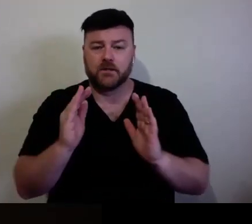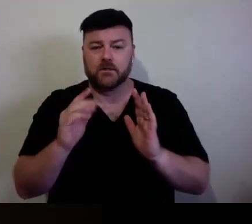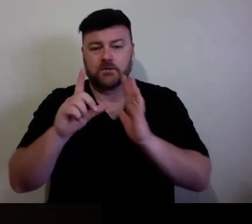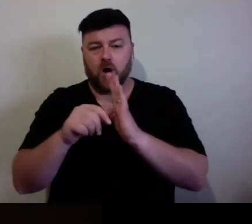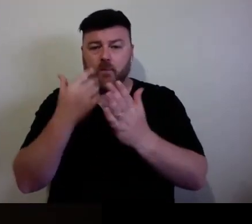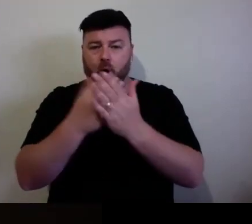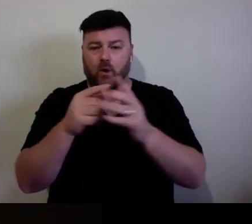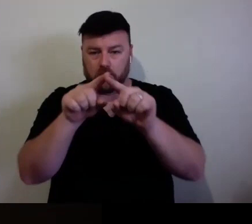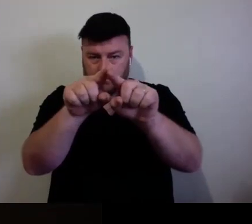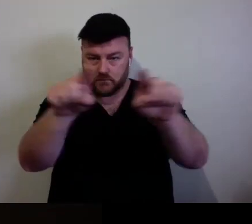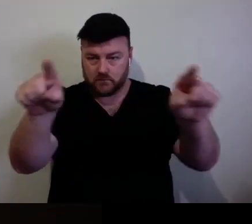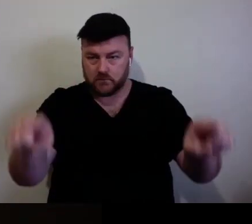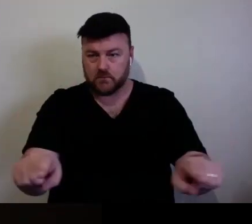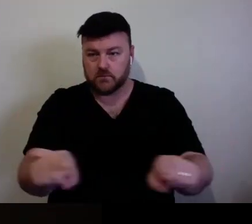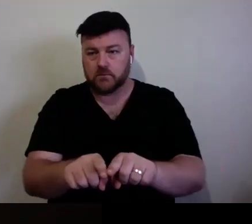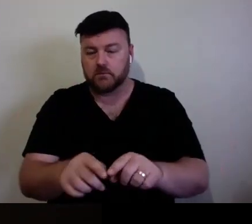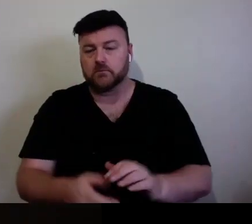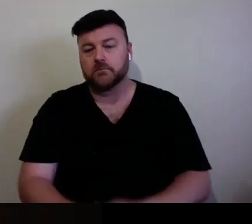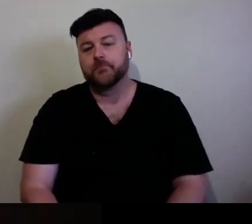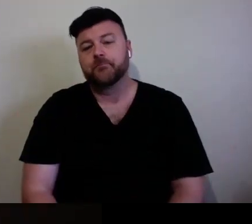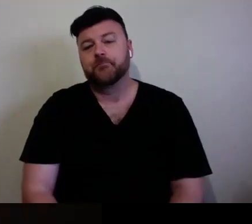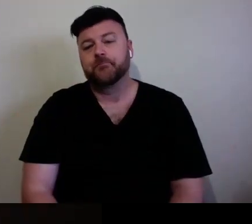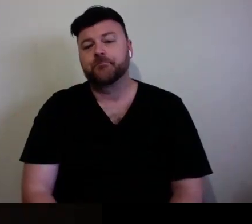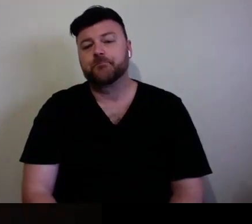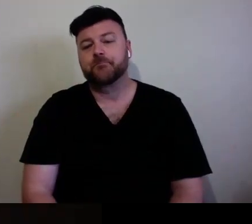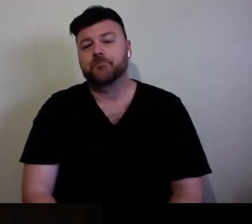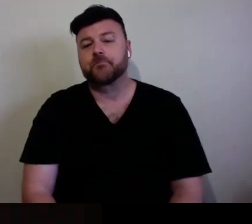screen, and go from there. That looks like it's